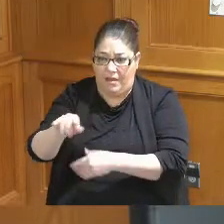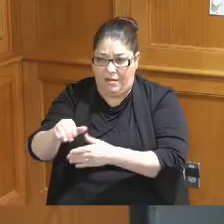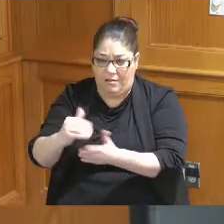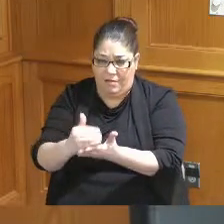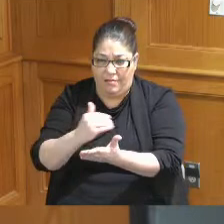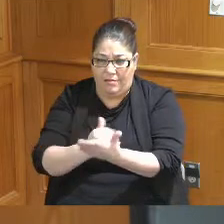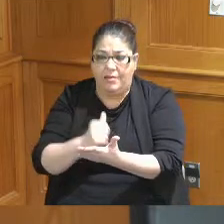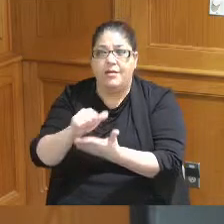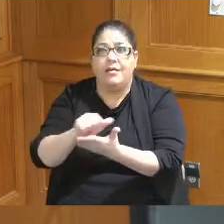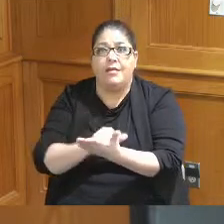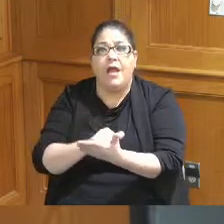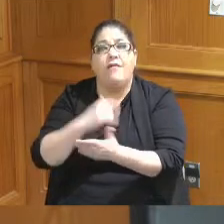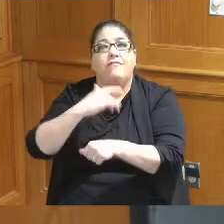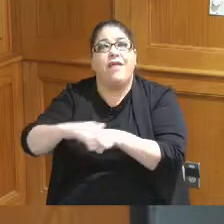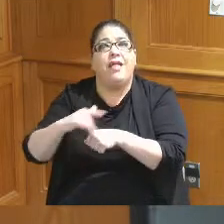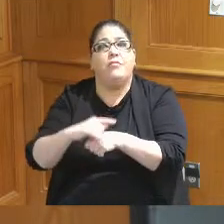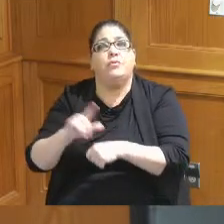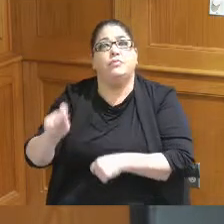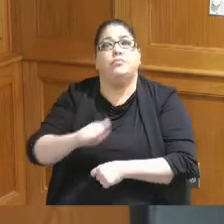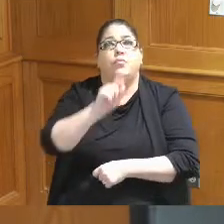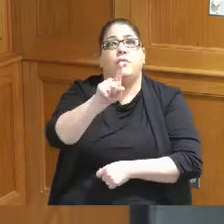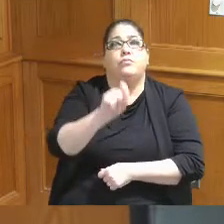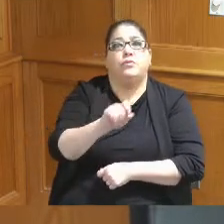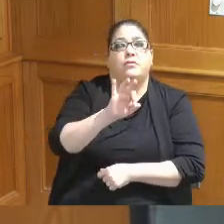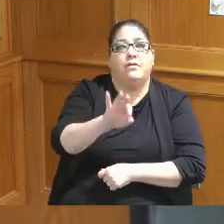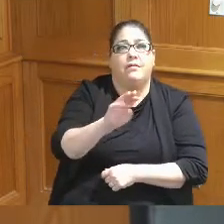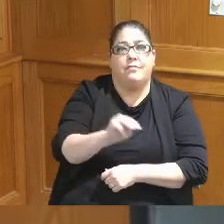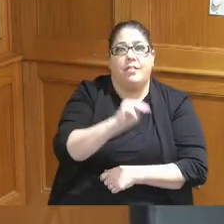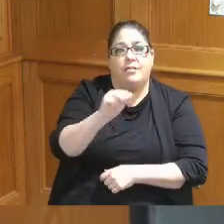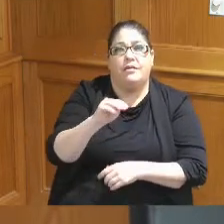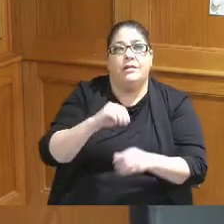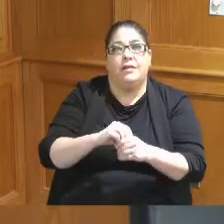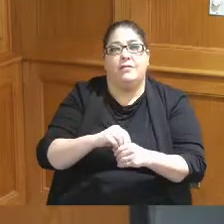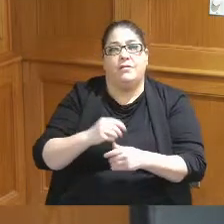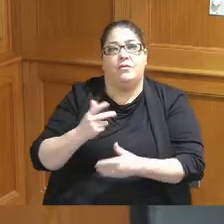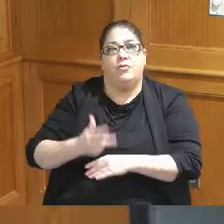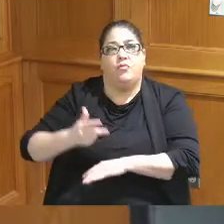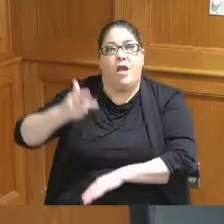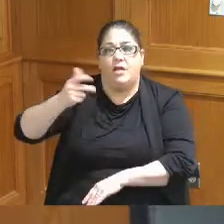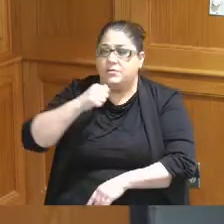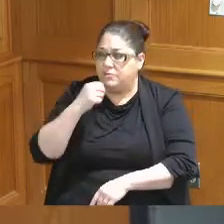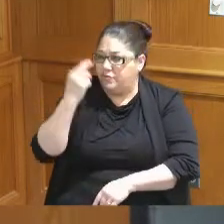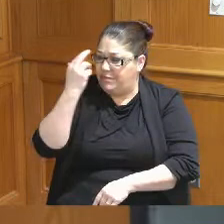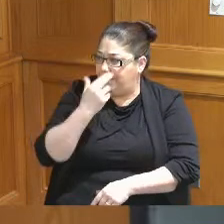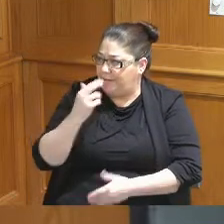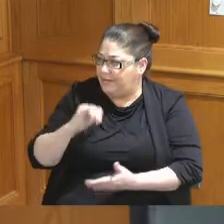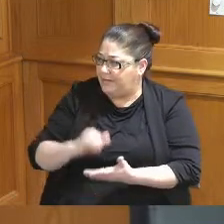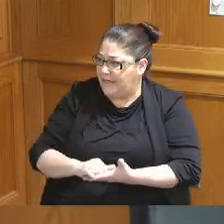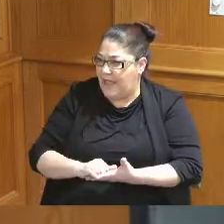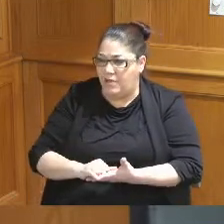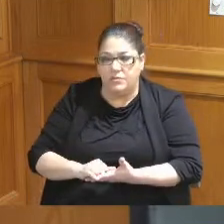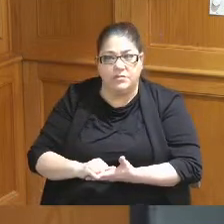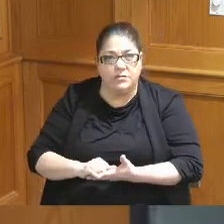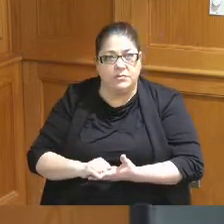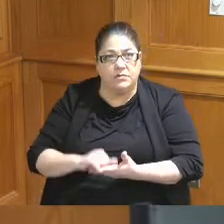available to put 1.9 million in the garage I was unaware of this account and maybe need to